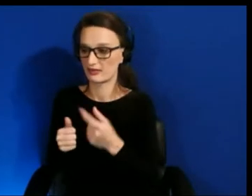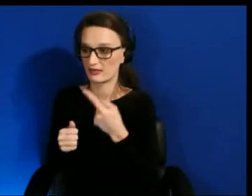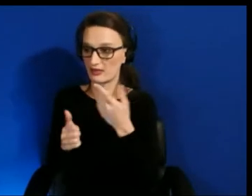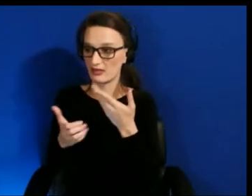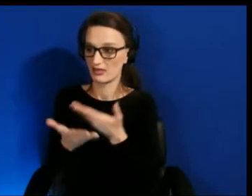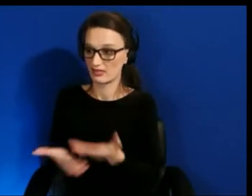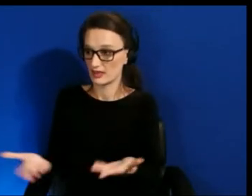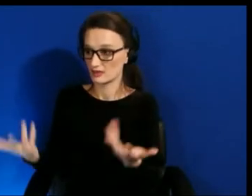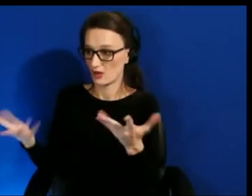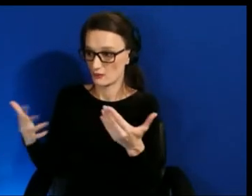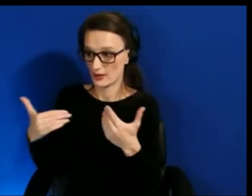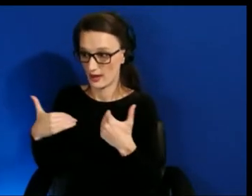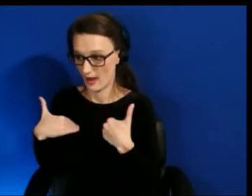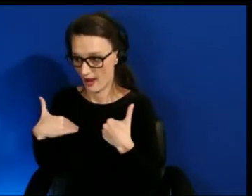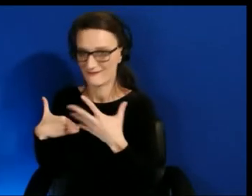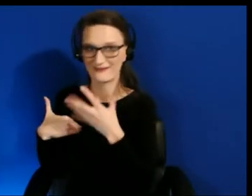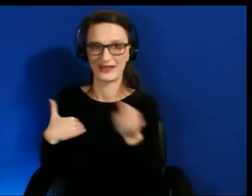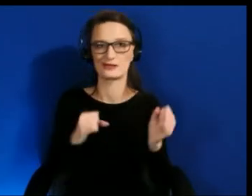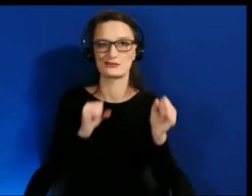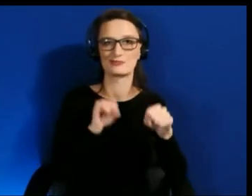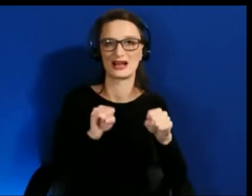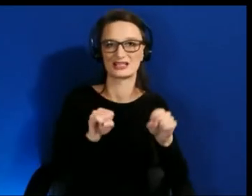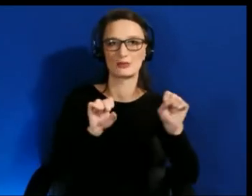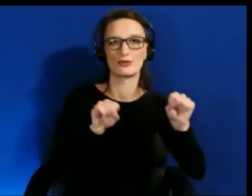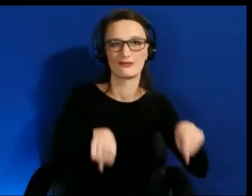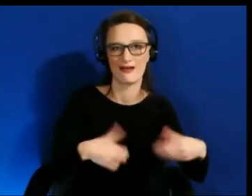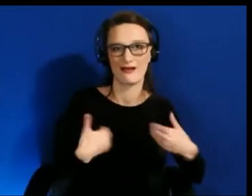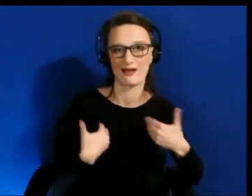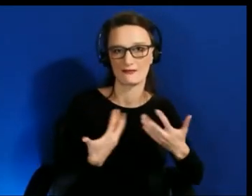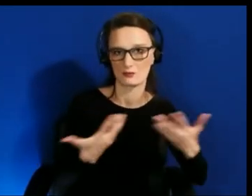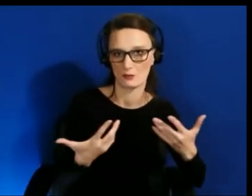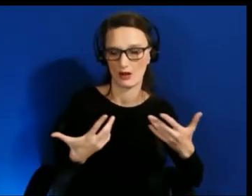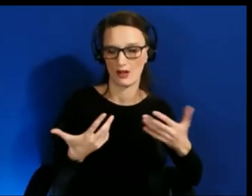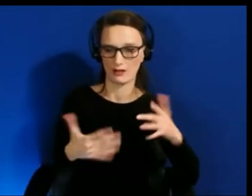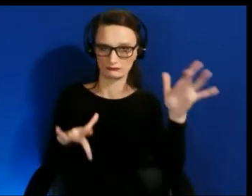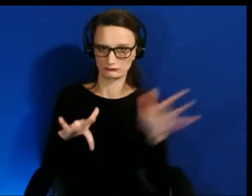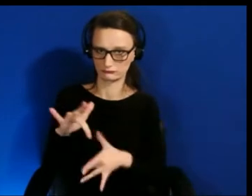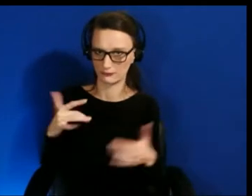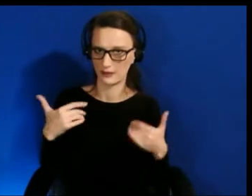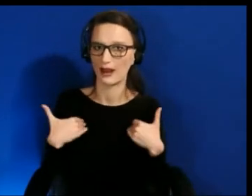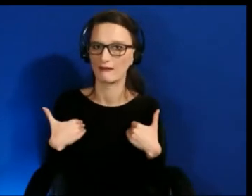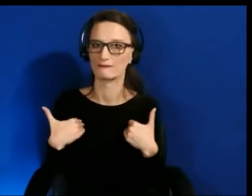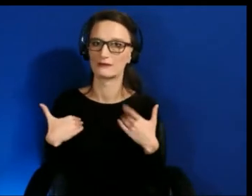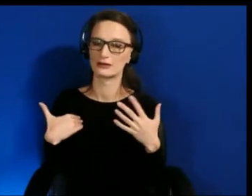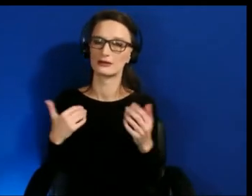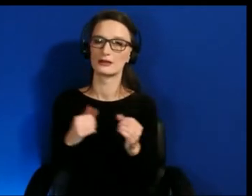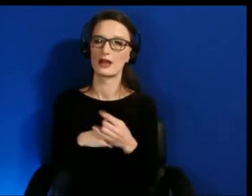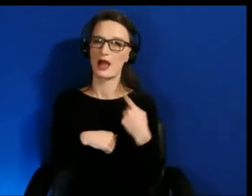And I hope that being part of XR Access and having more people involved and I’m really